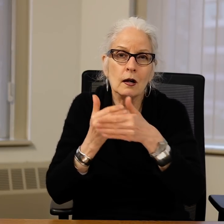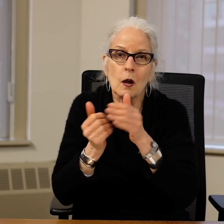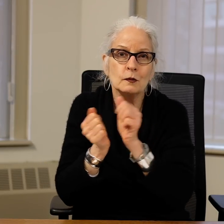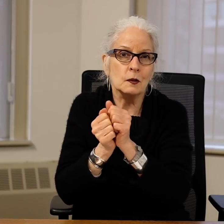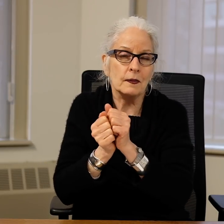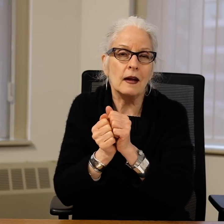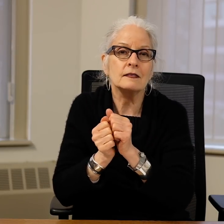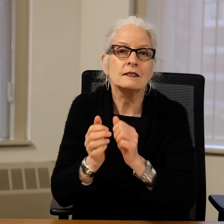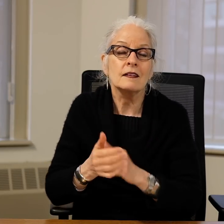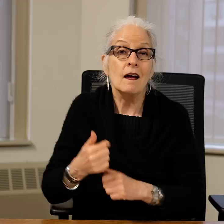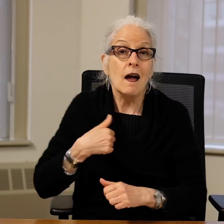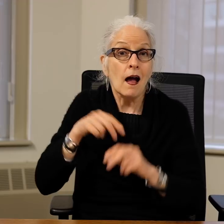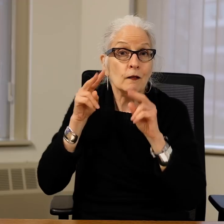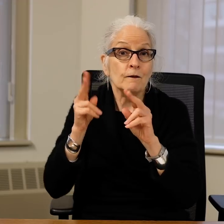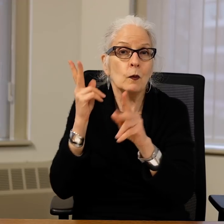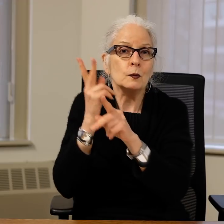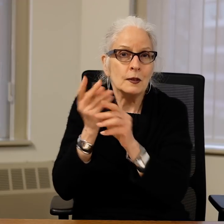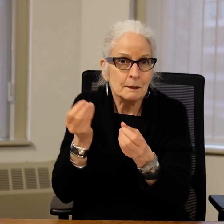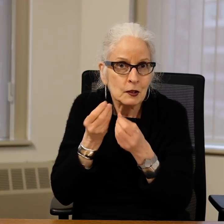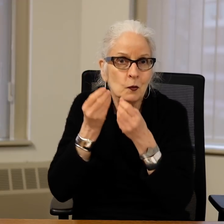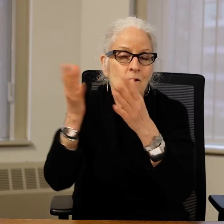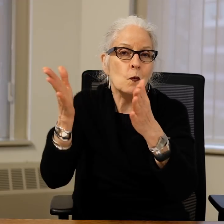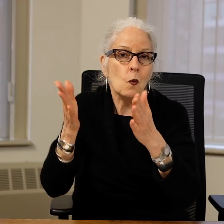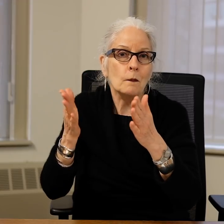Thank you for your ongoing partnership and working closely with us.